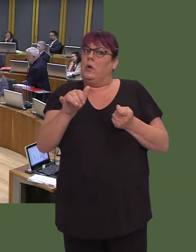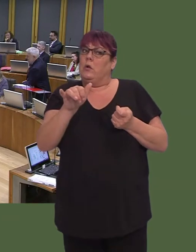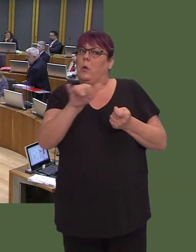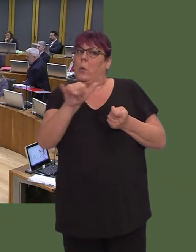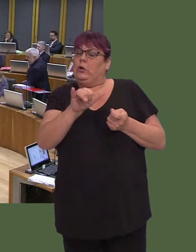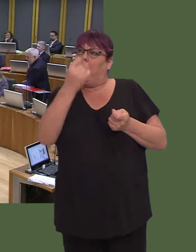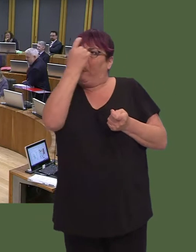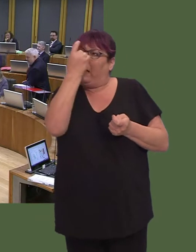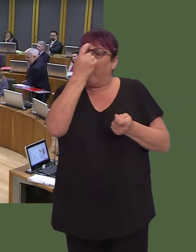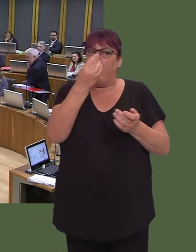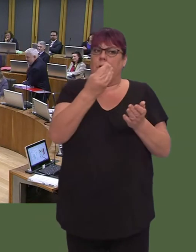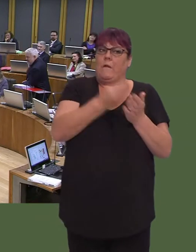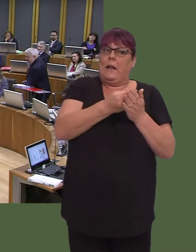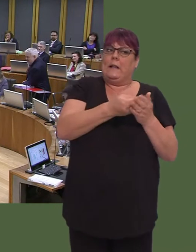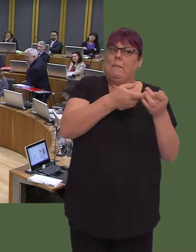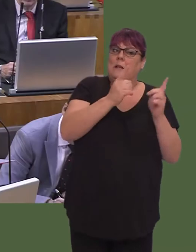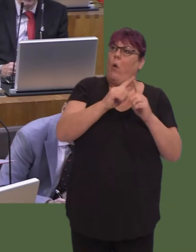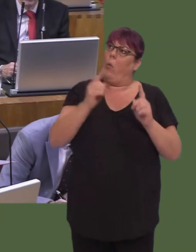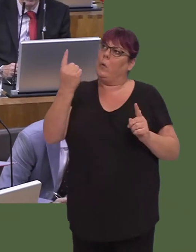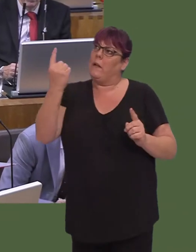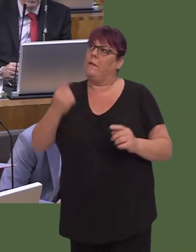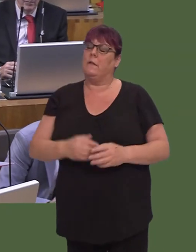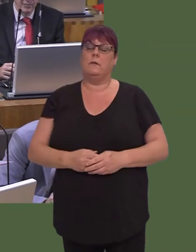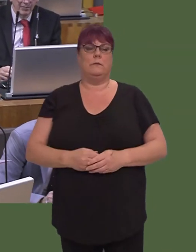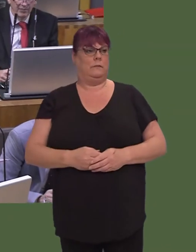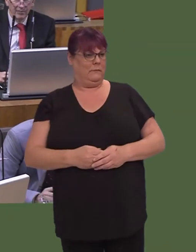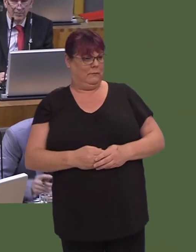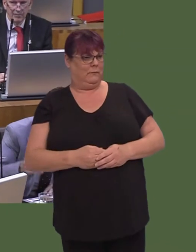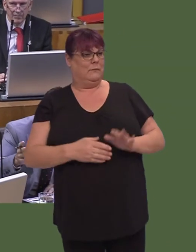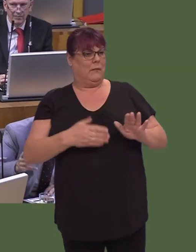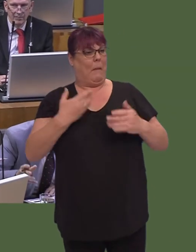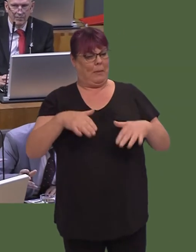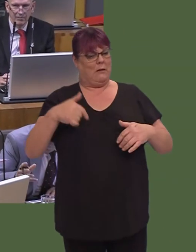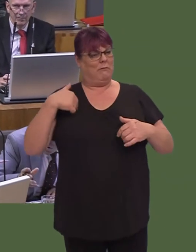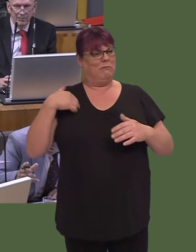Carwyn Jones AM: Having been here for more than nine years, the people of Wales have